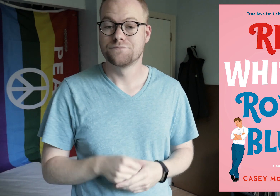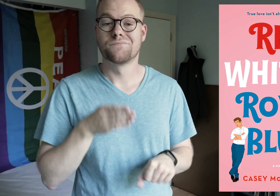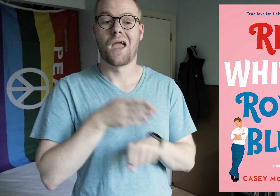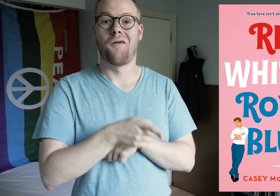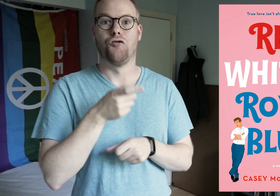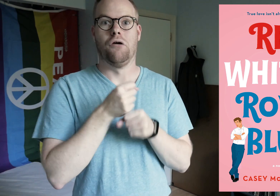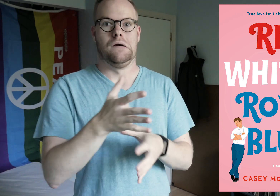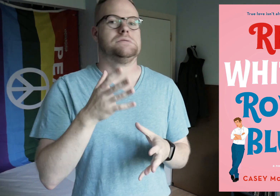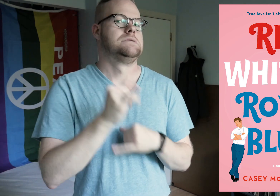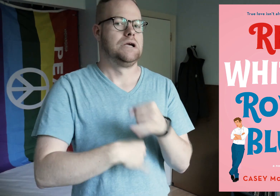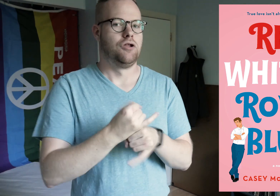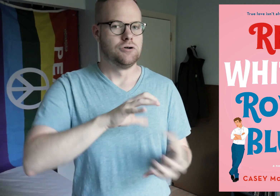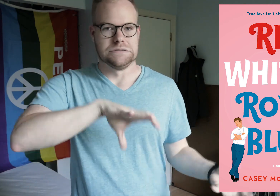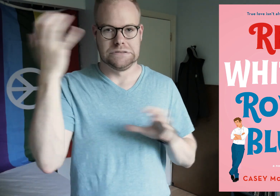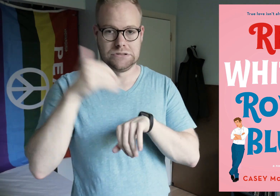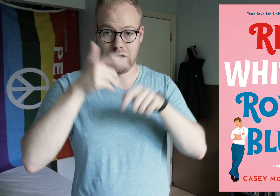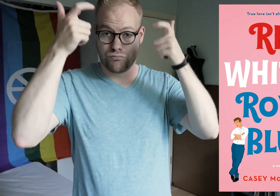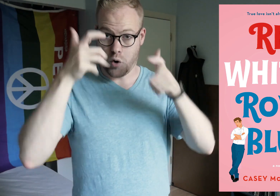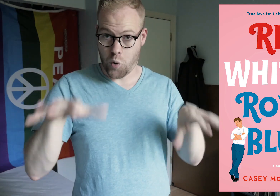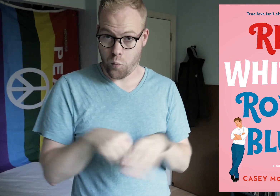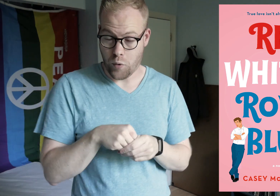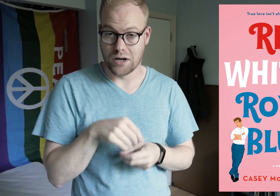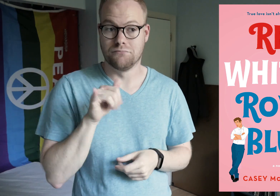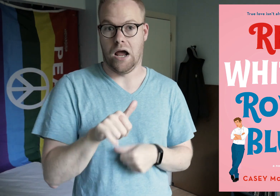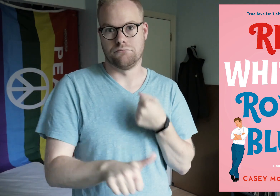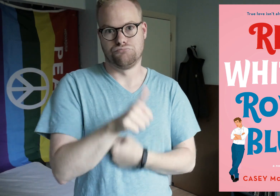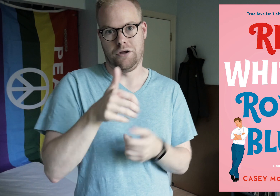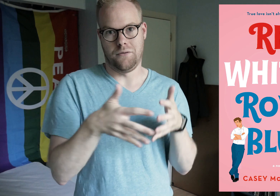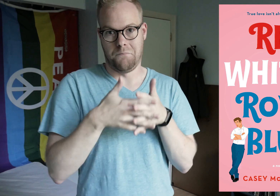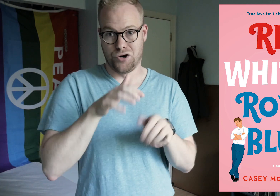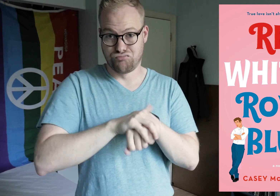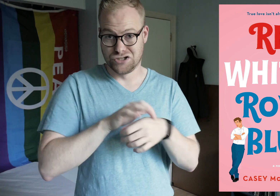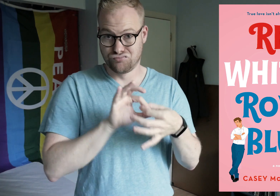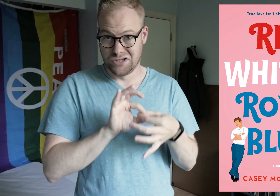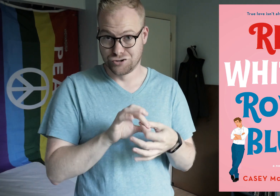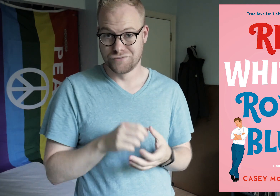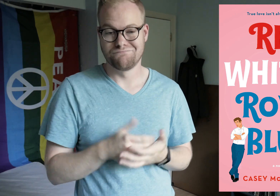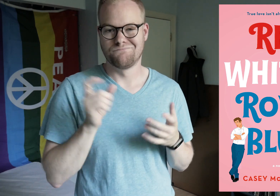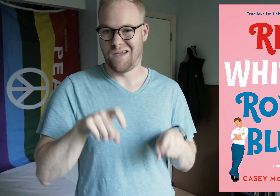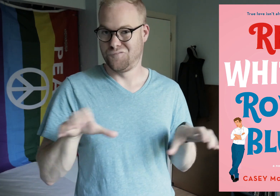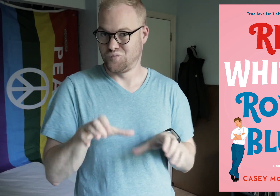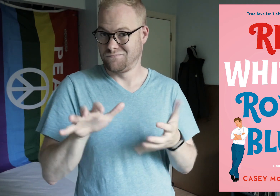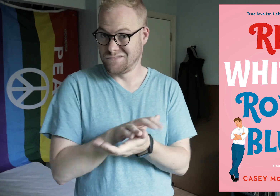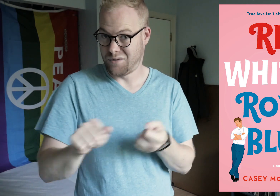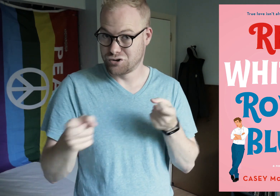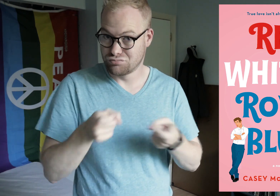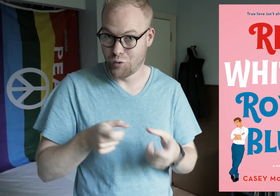and after causing an international incident at a royal wedding that threatens American/British relations, they have to do damage control.